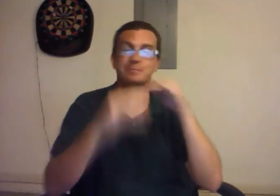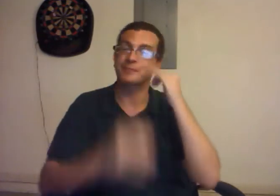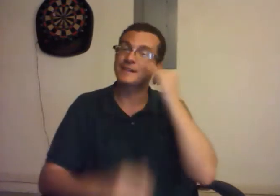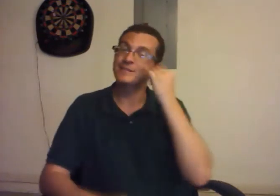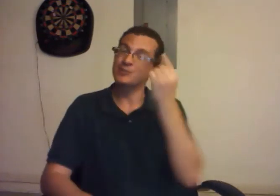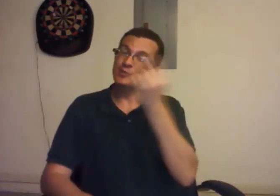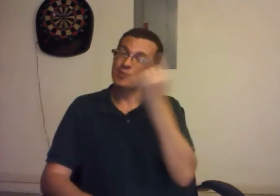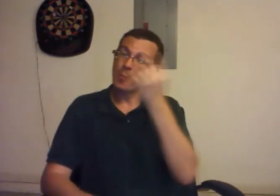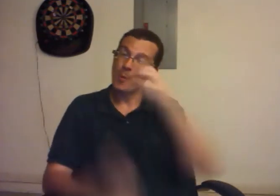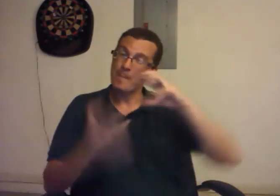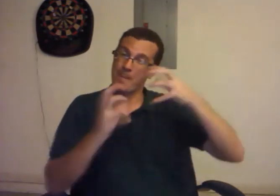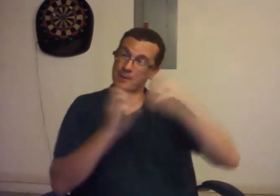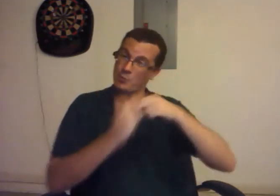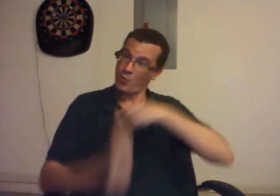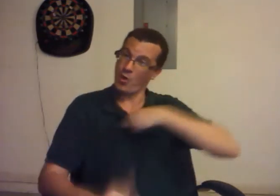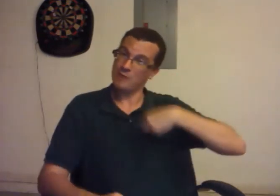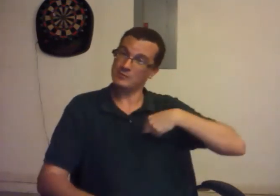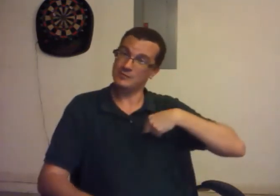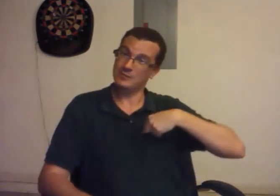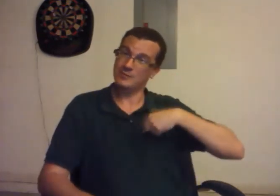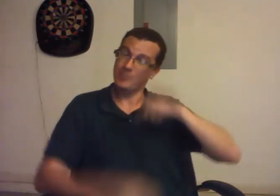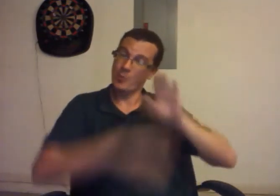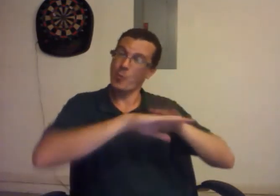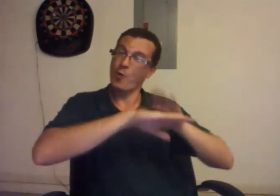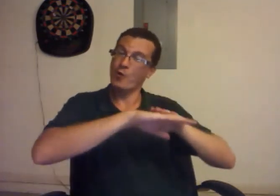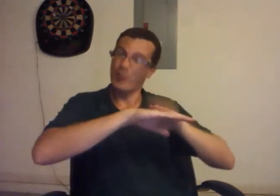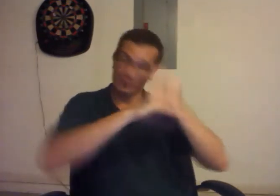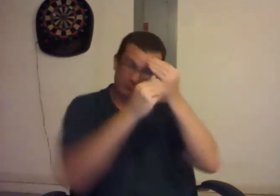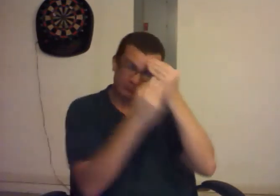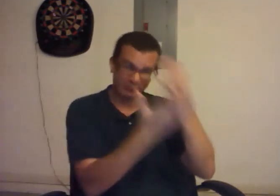If any country dared mess with us... we will warn them all and say "we're not playing games anymore".